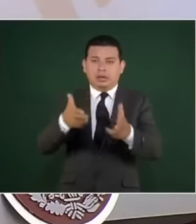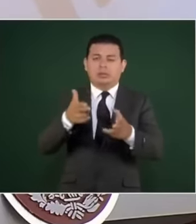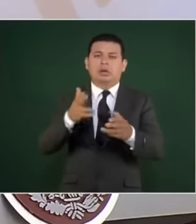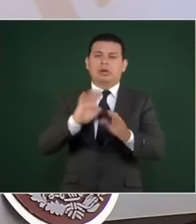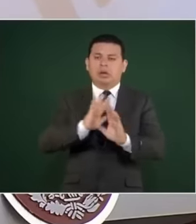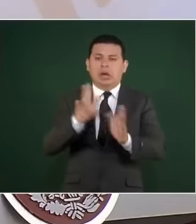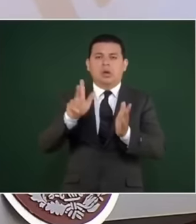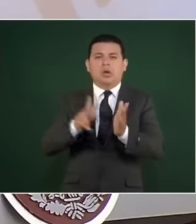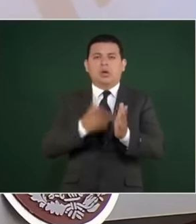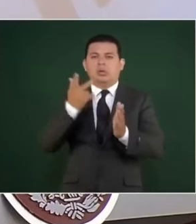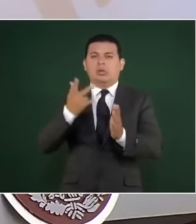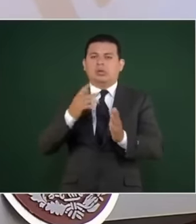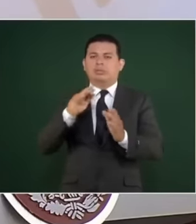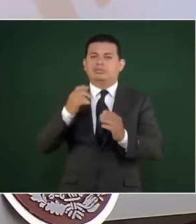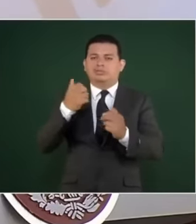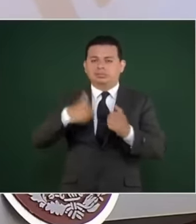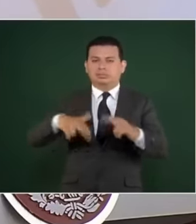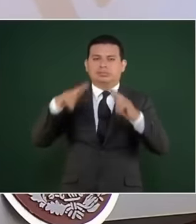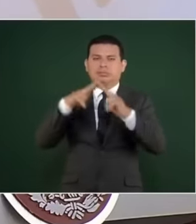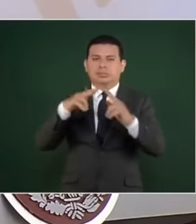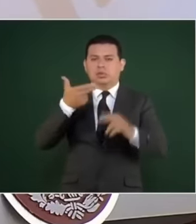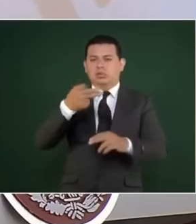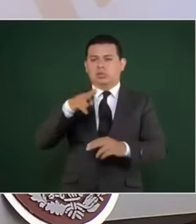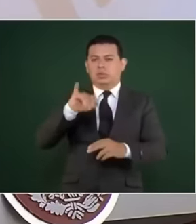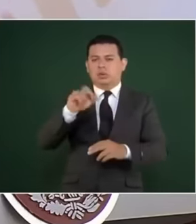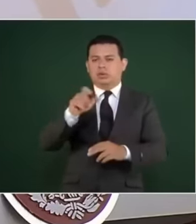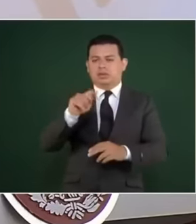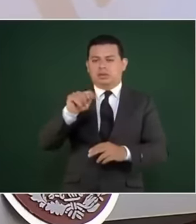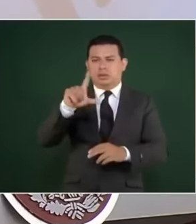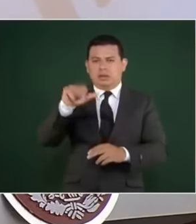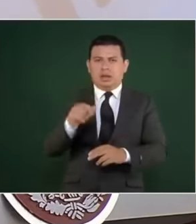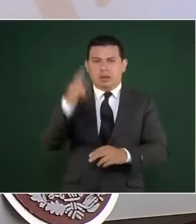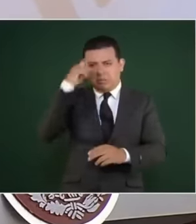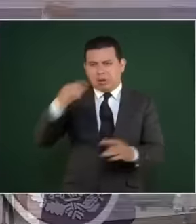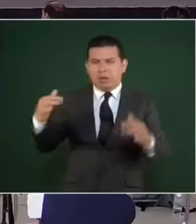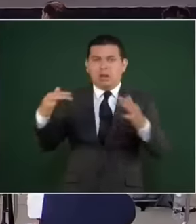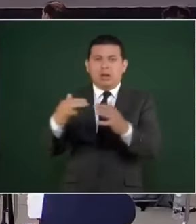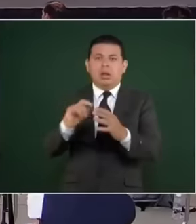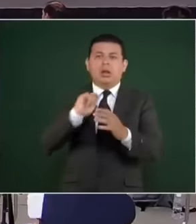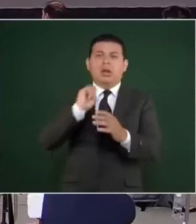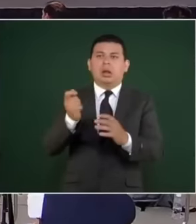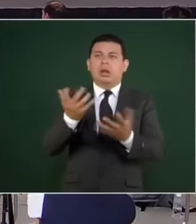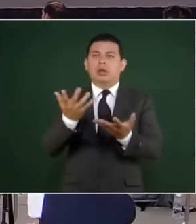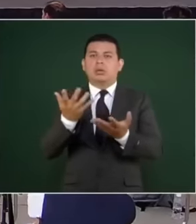building a large shelter in HSLA so that what you say does not happen. that they are not on the streets